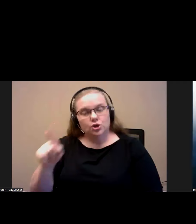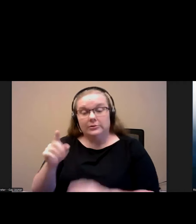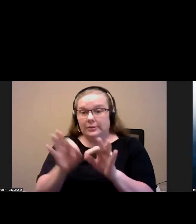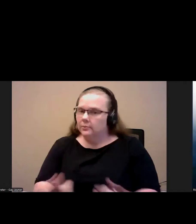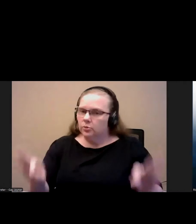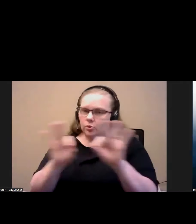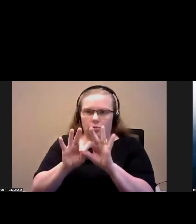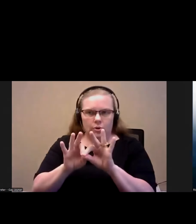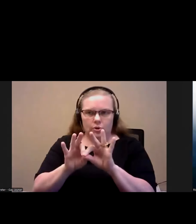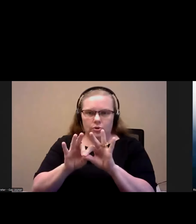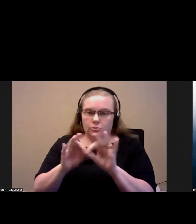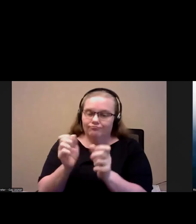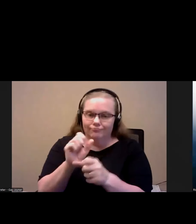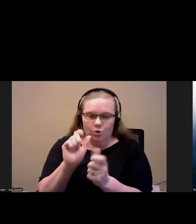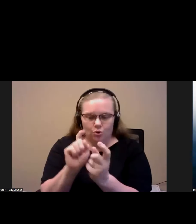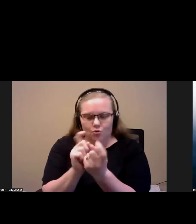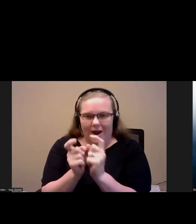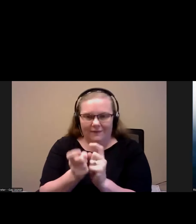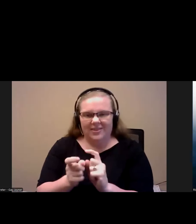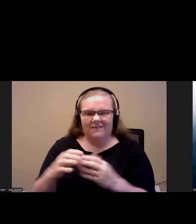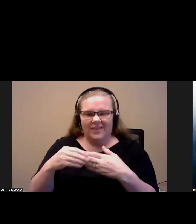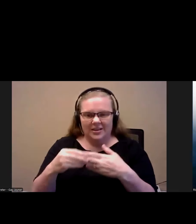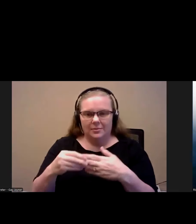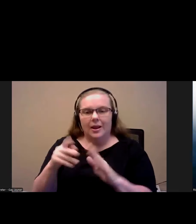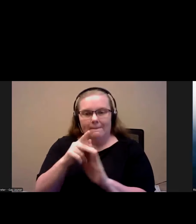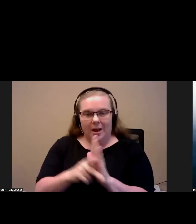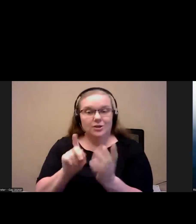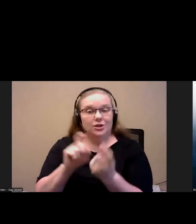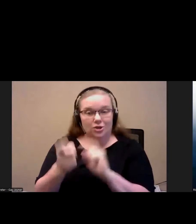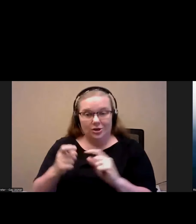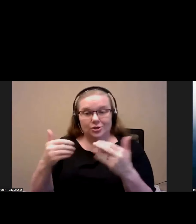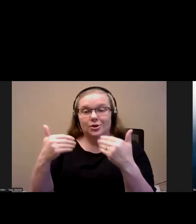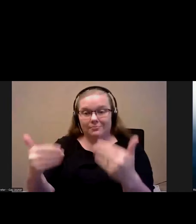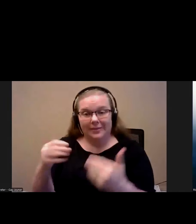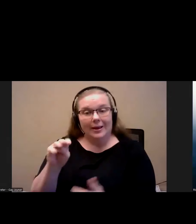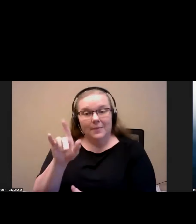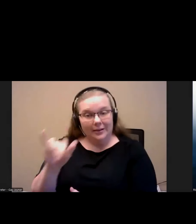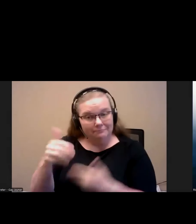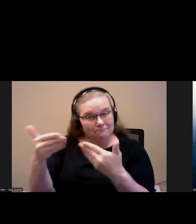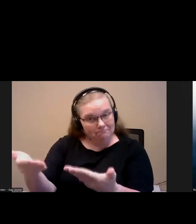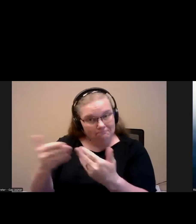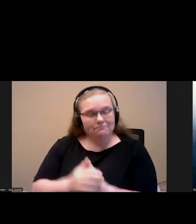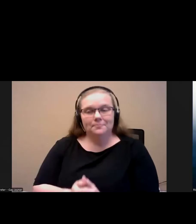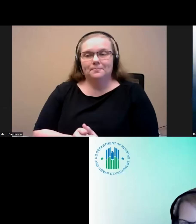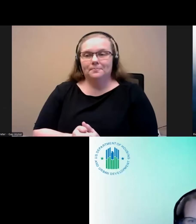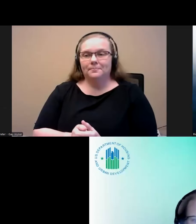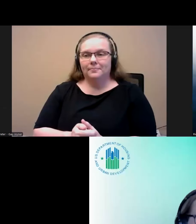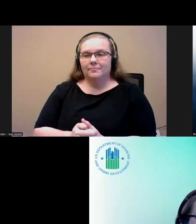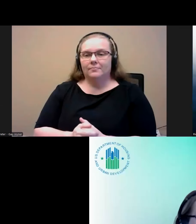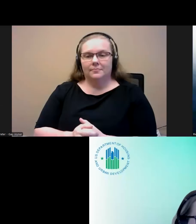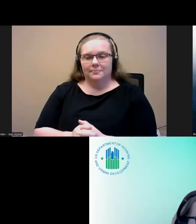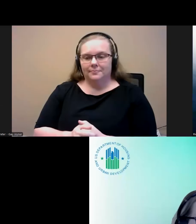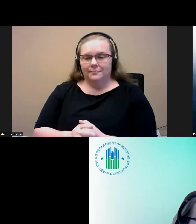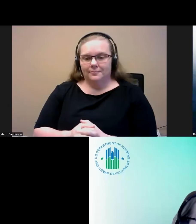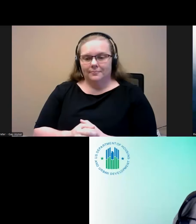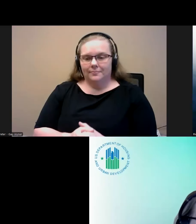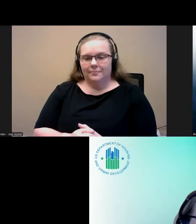health and craft these new flexibility policy changes. Emily, take it away.